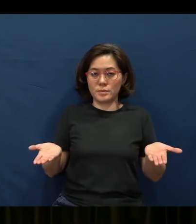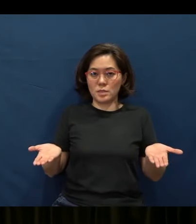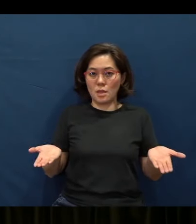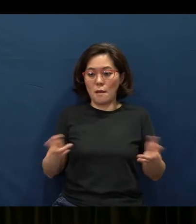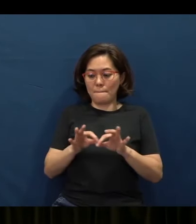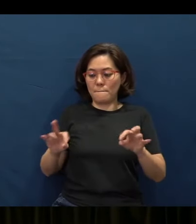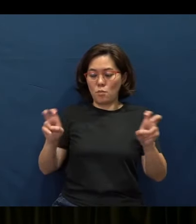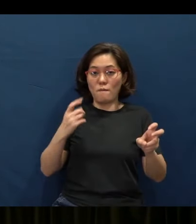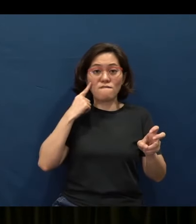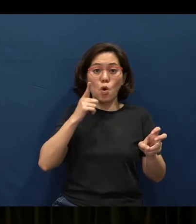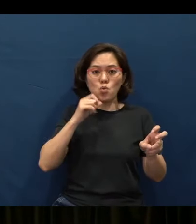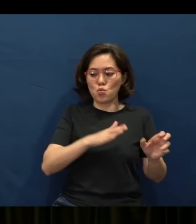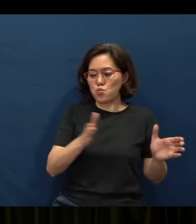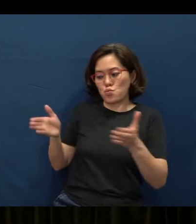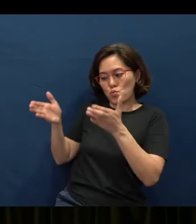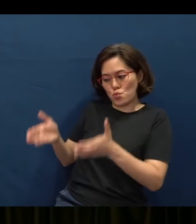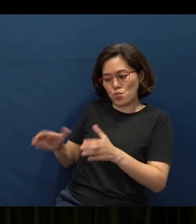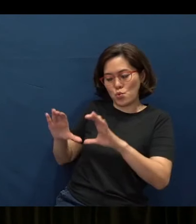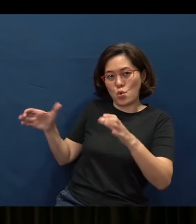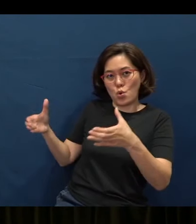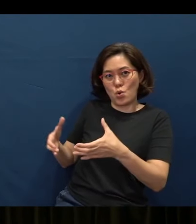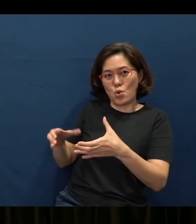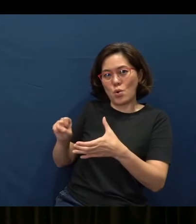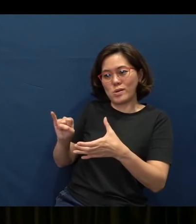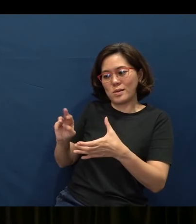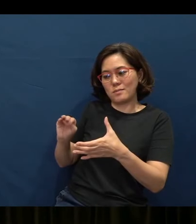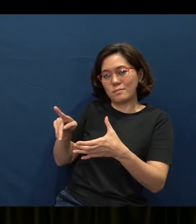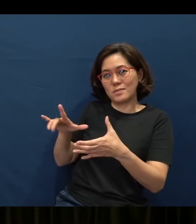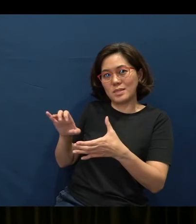God says, “These are the people (for whom) the Proverbs would be helpful.”